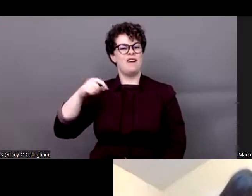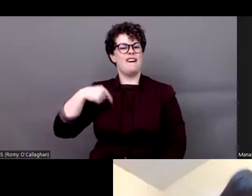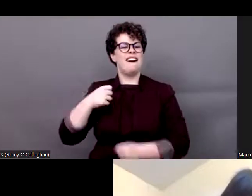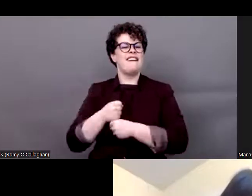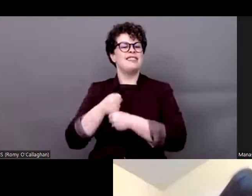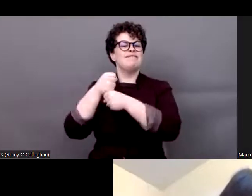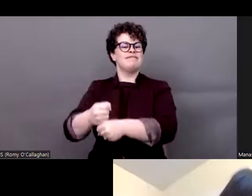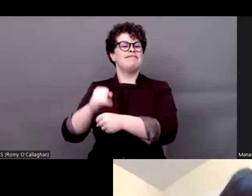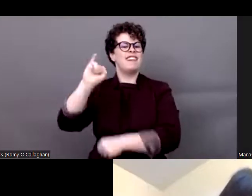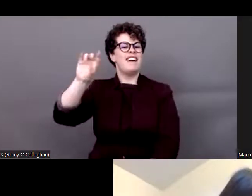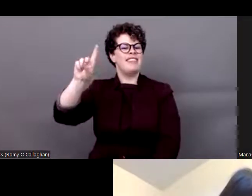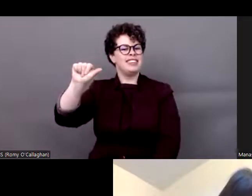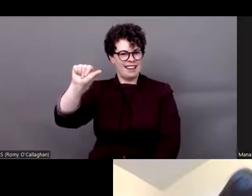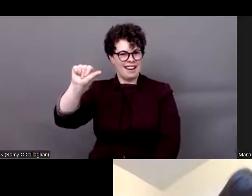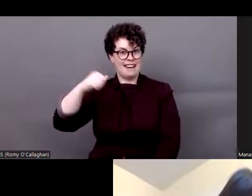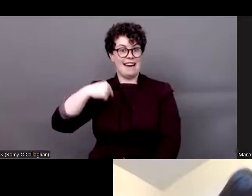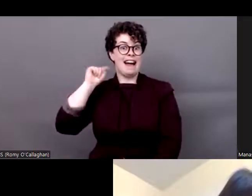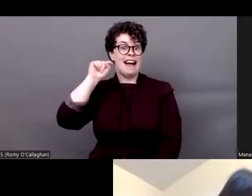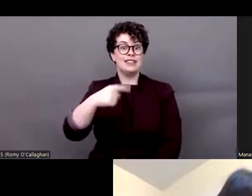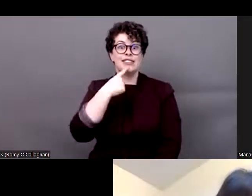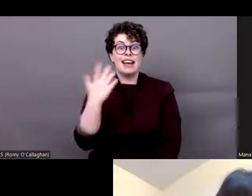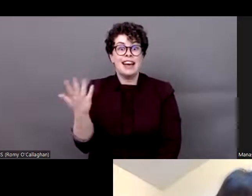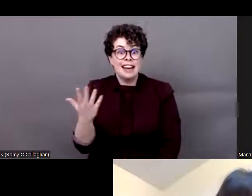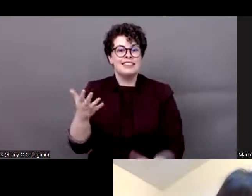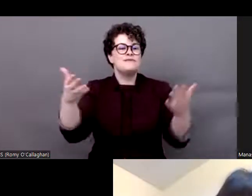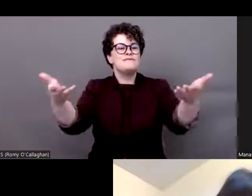of the International Disability Alliance I welcome you. I will be